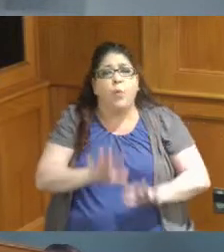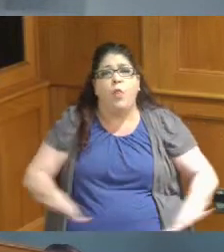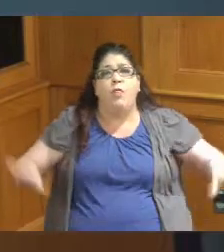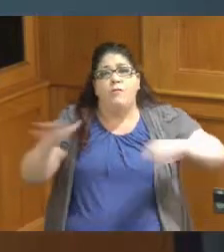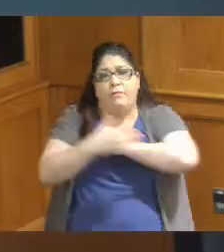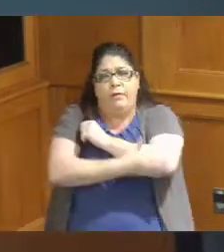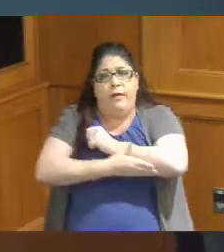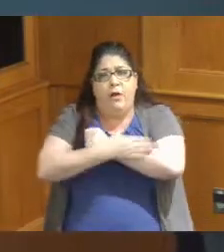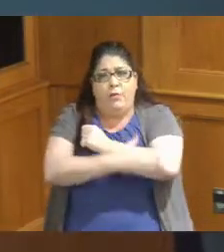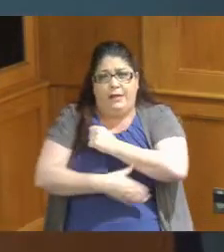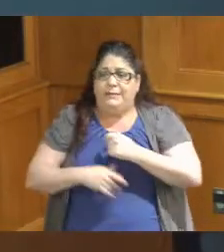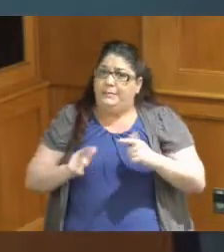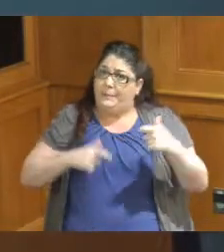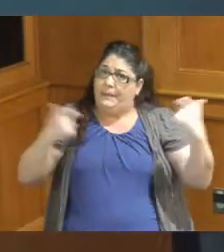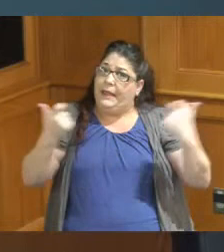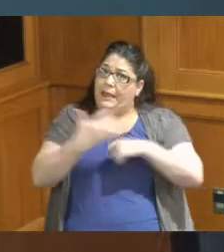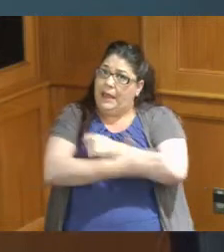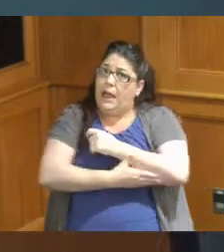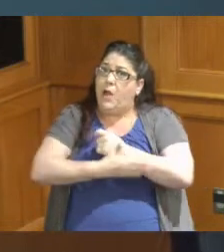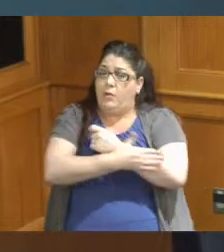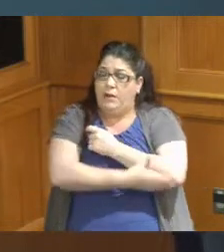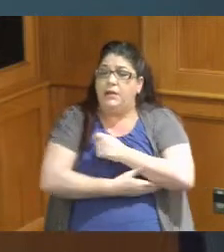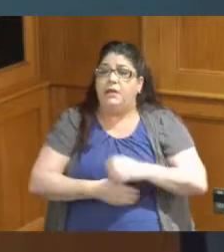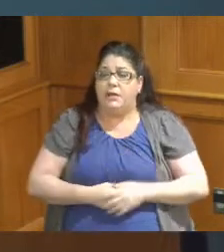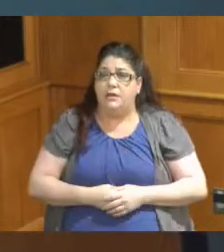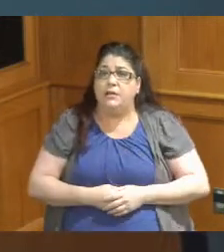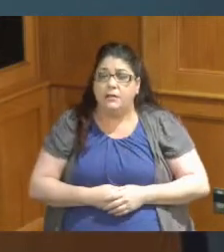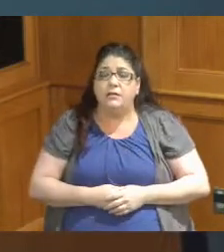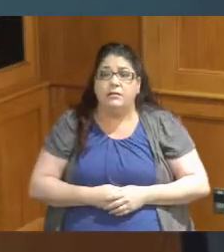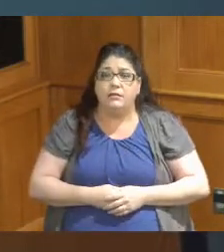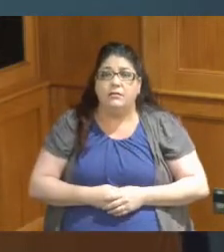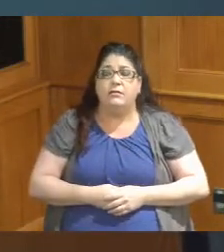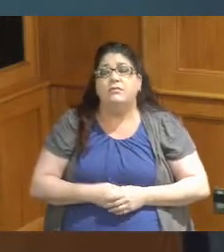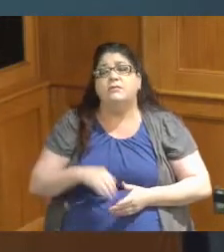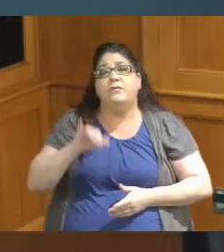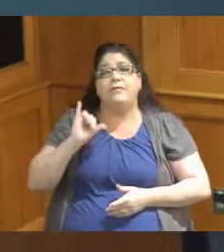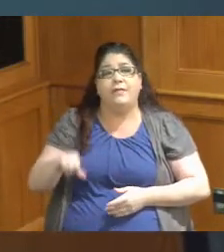it's a big County so it's good that the three of us can sometimes split up and and